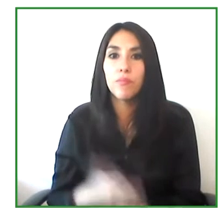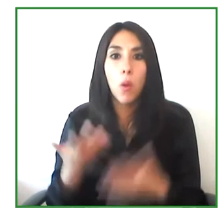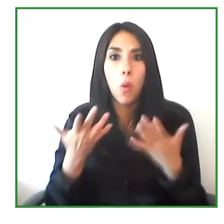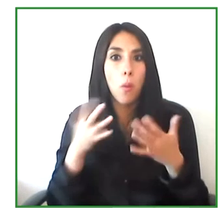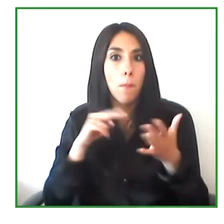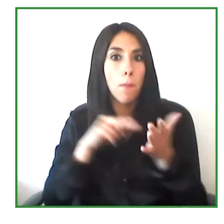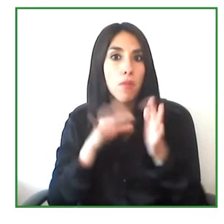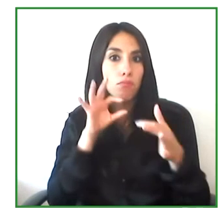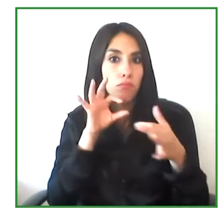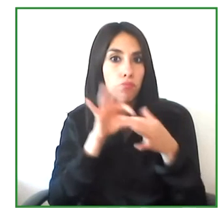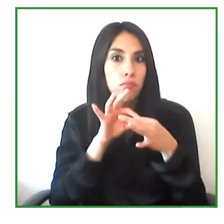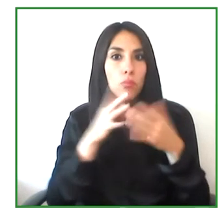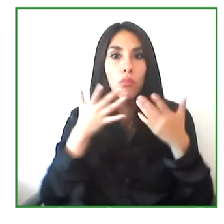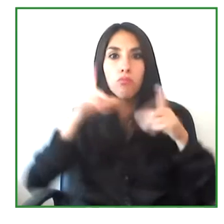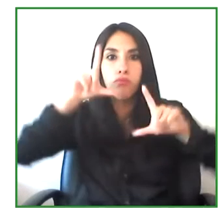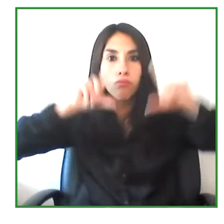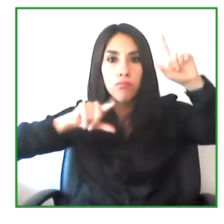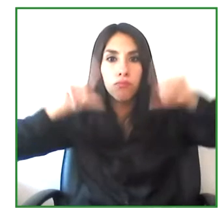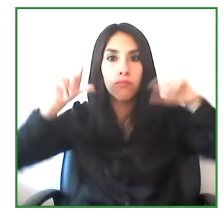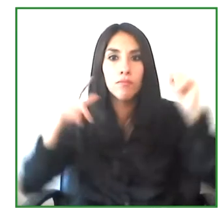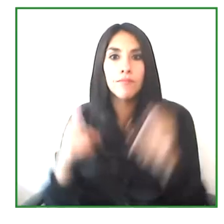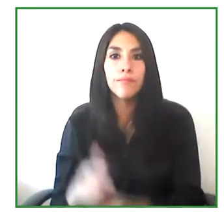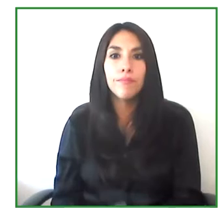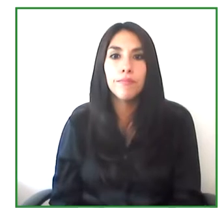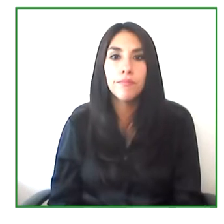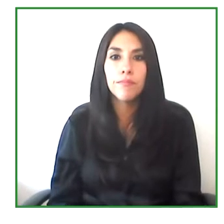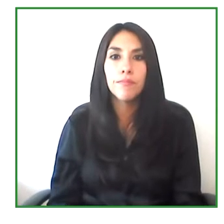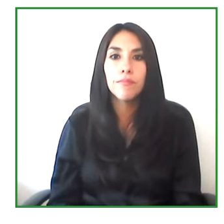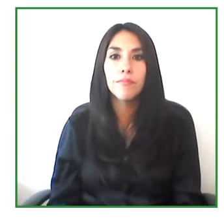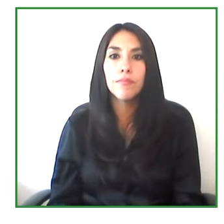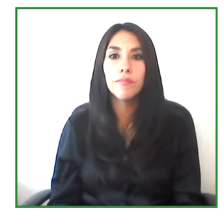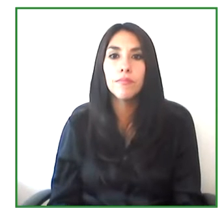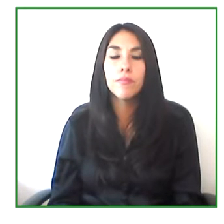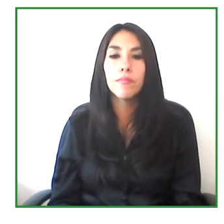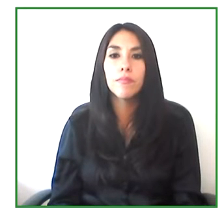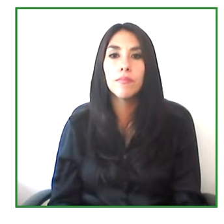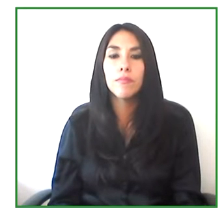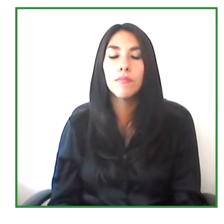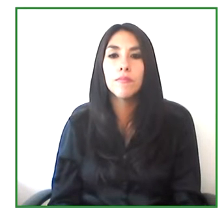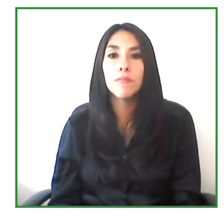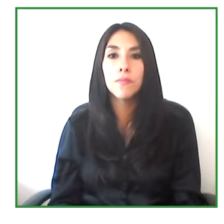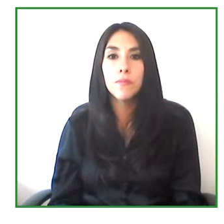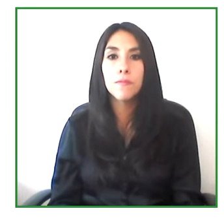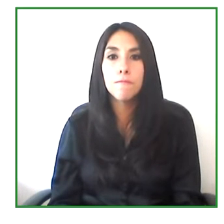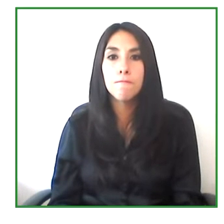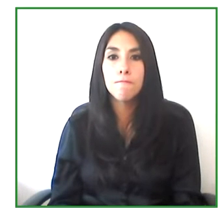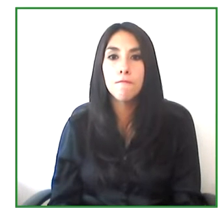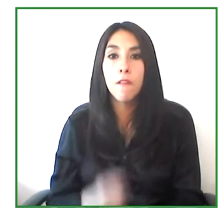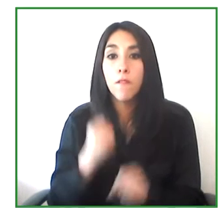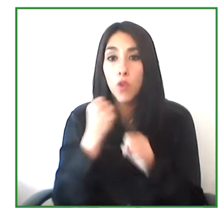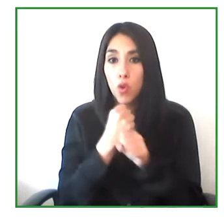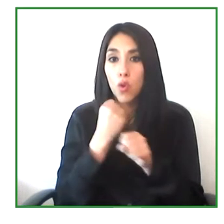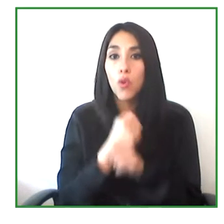measurement after this six months of implementation? Welcome, William. Thank you, Ingrid.